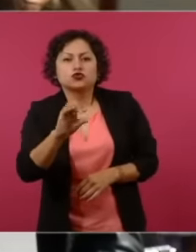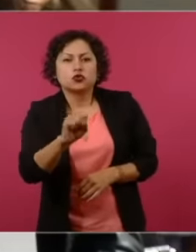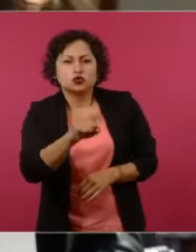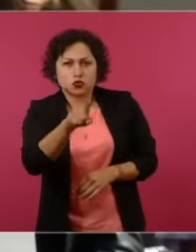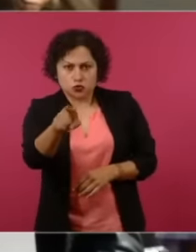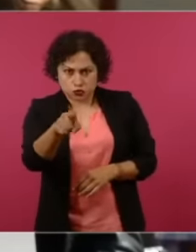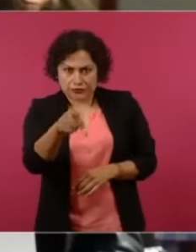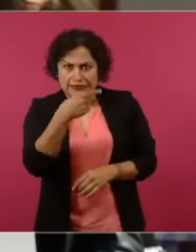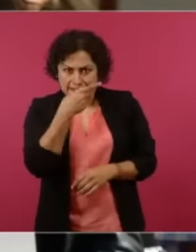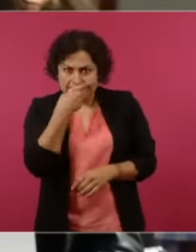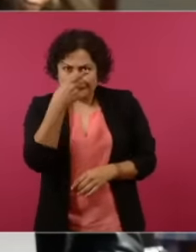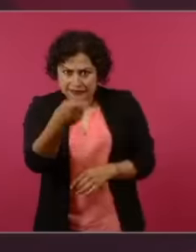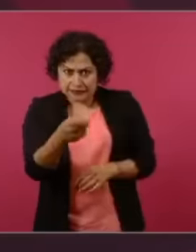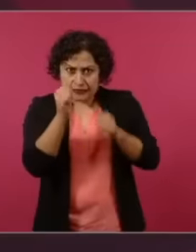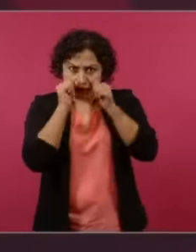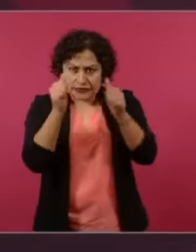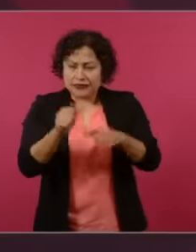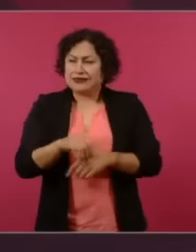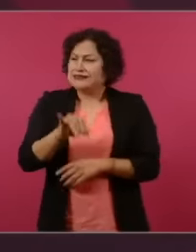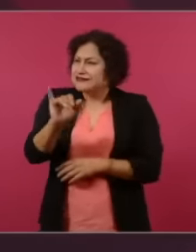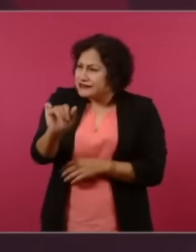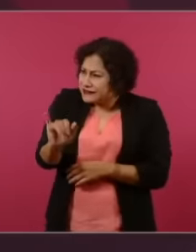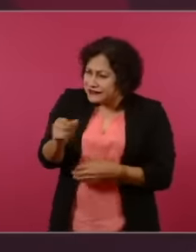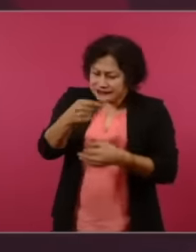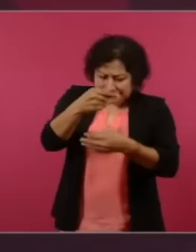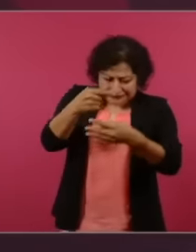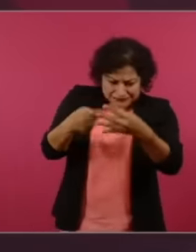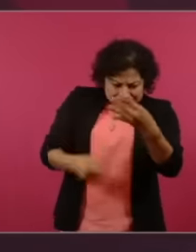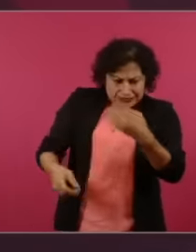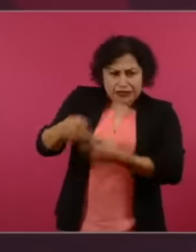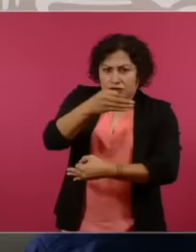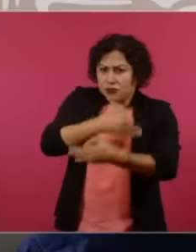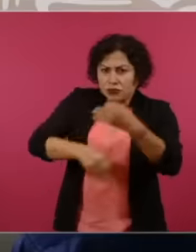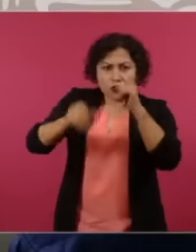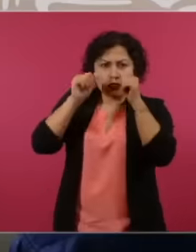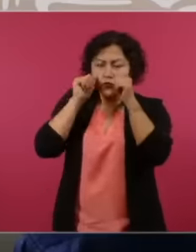one where all the cases are reviewed and they pass and they pass indifferent all all all